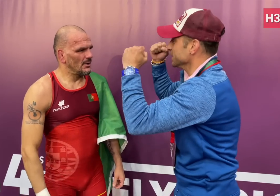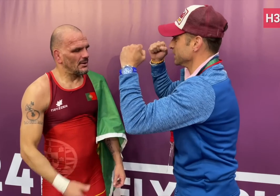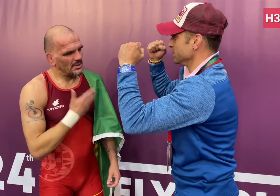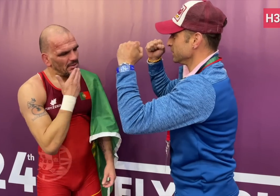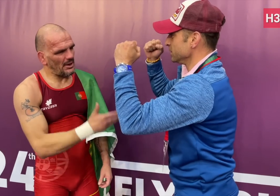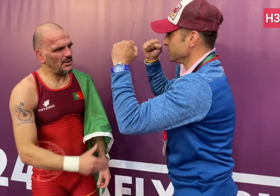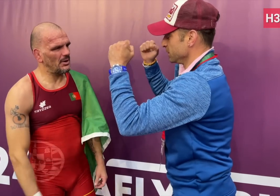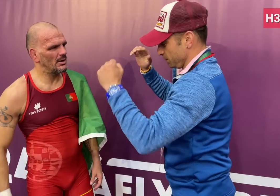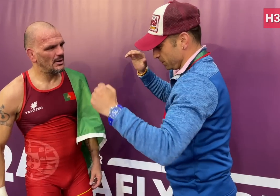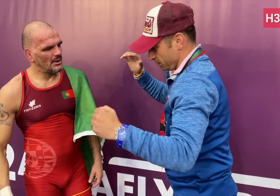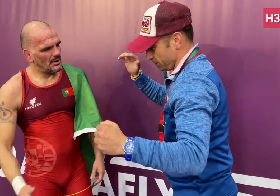Bravo, I’m thrilled for you.